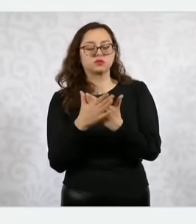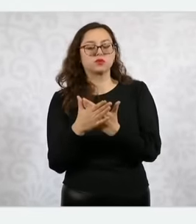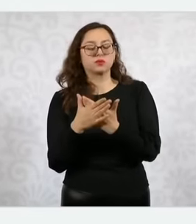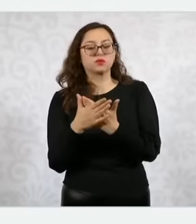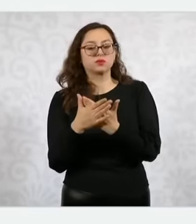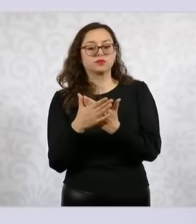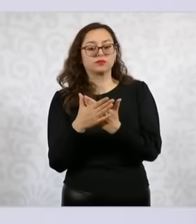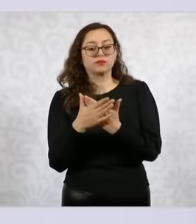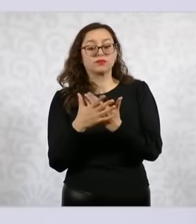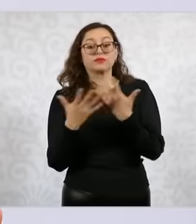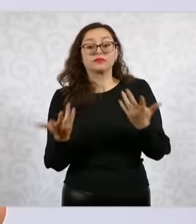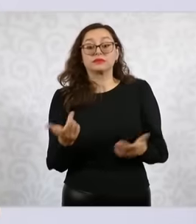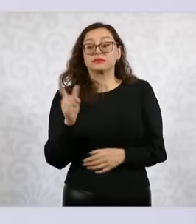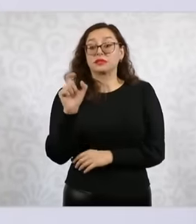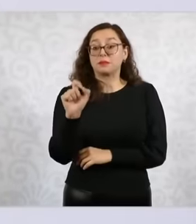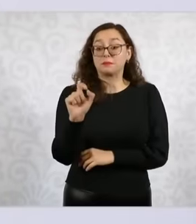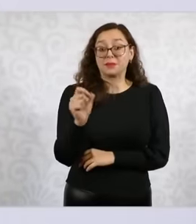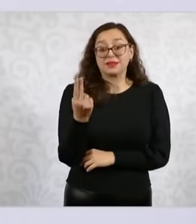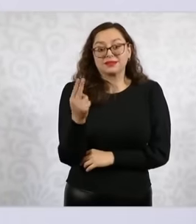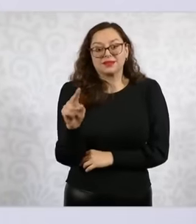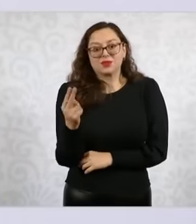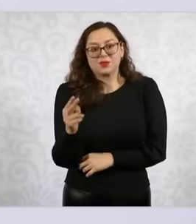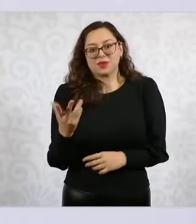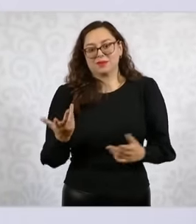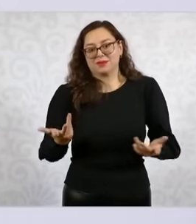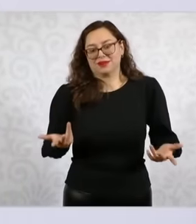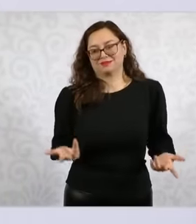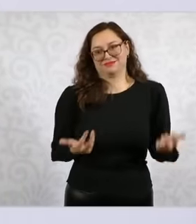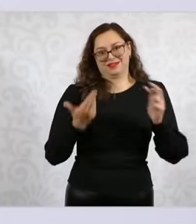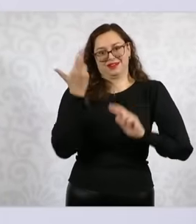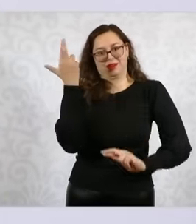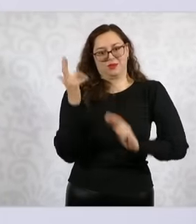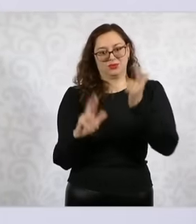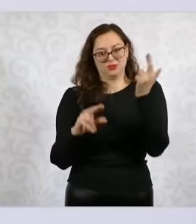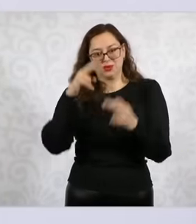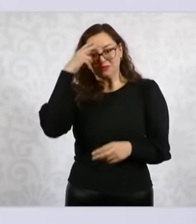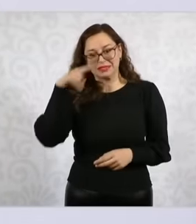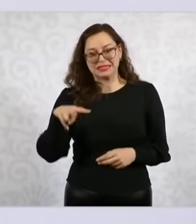and on November 20th it is the anniversary of the Mexican Revolution So we are looking to see